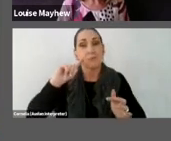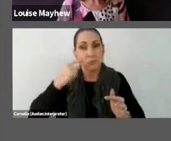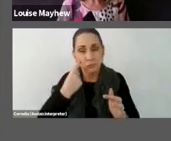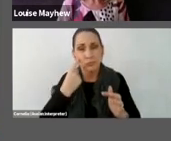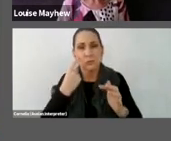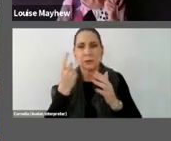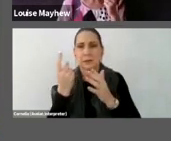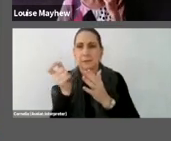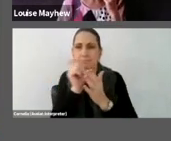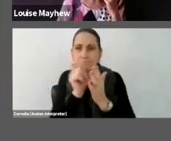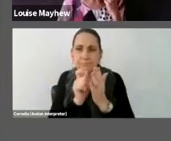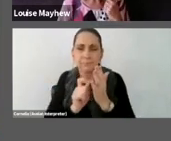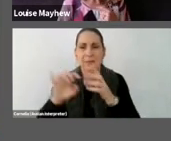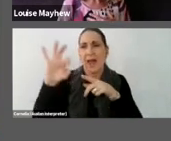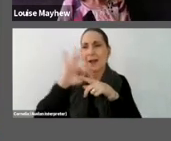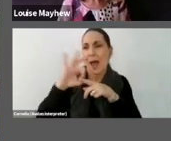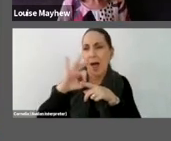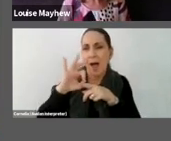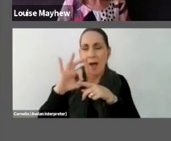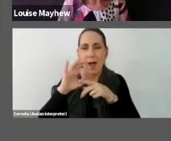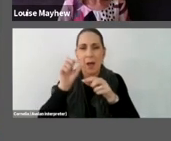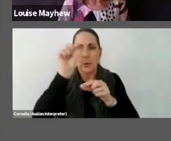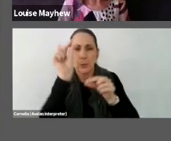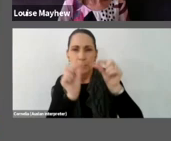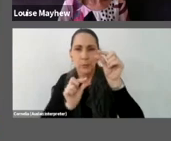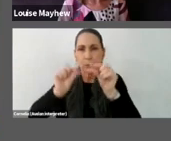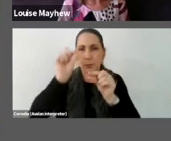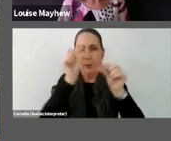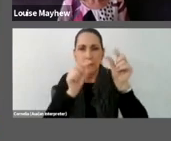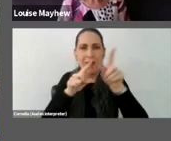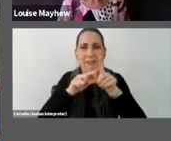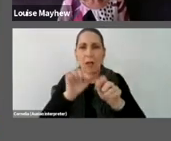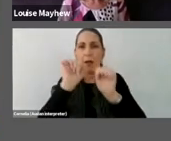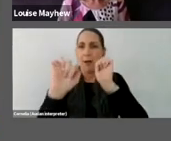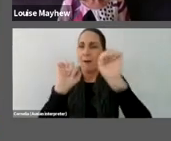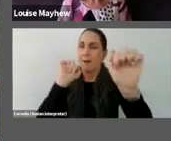patterns and the processes from different cultures around the world so